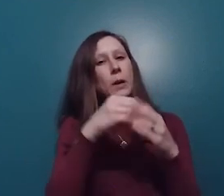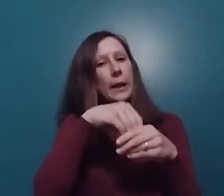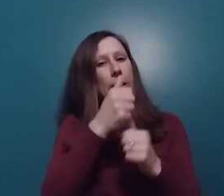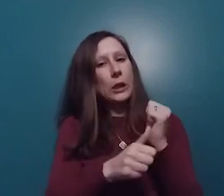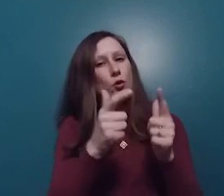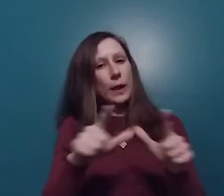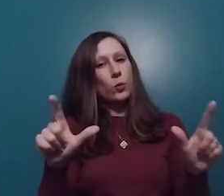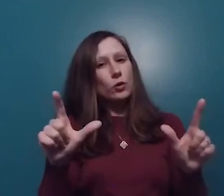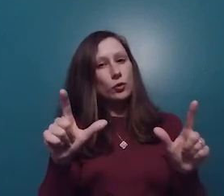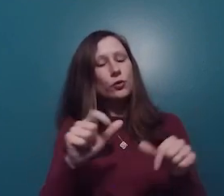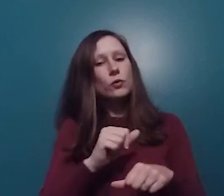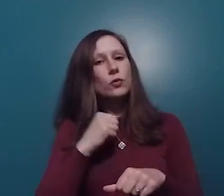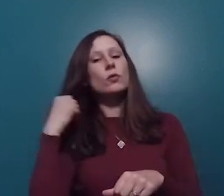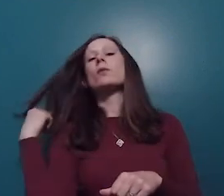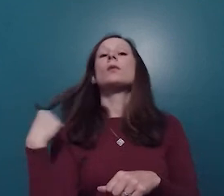also a glossary of terms in those languages.